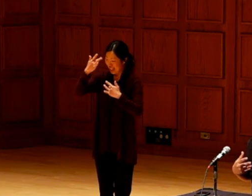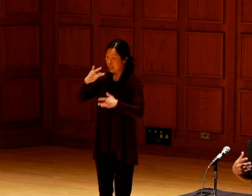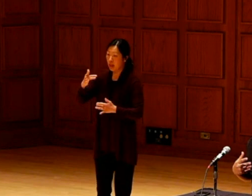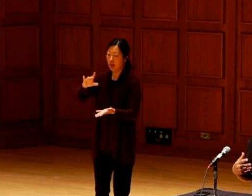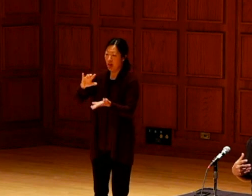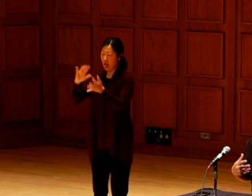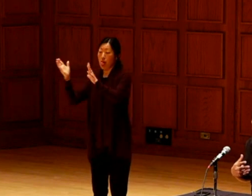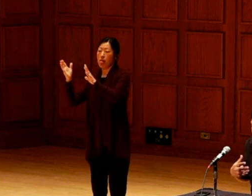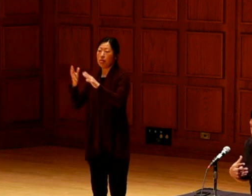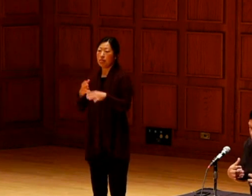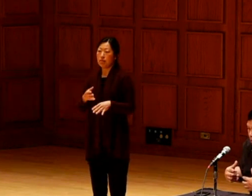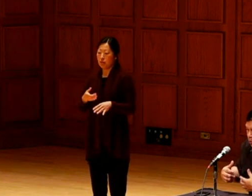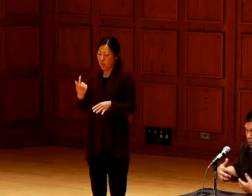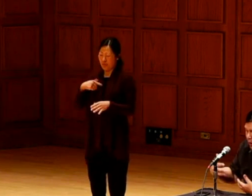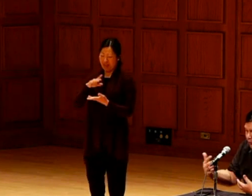When it is sick, it is off and we're off.